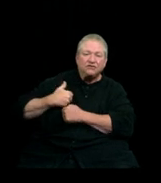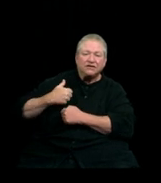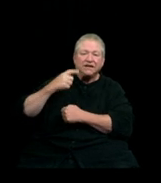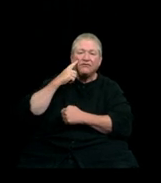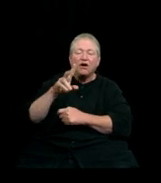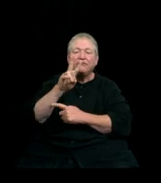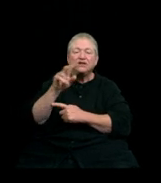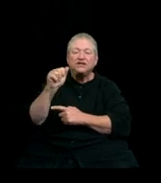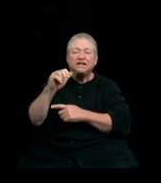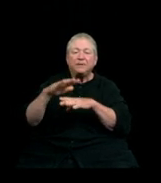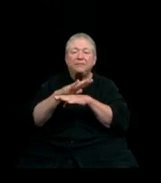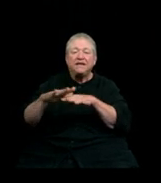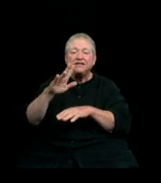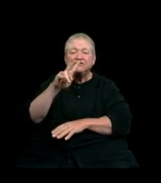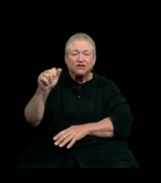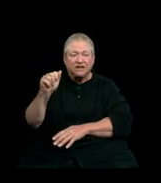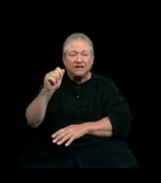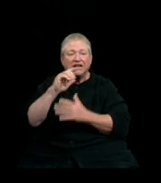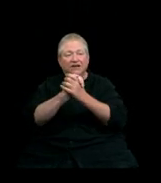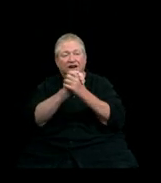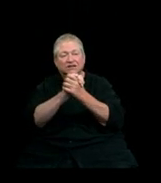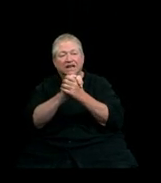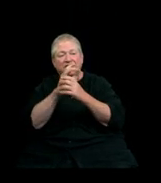Congratulations to the fellow graduating class of 2021.